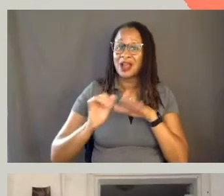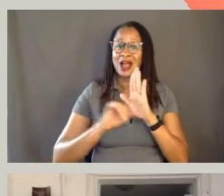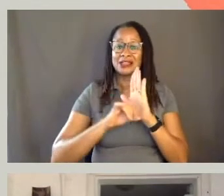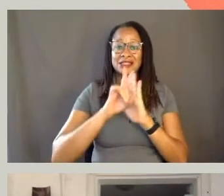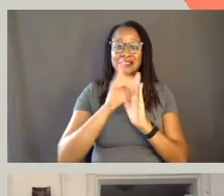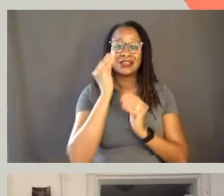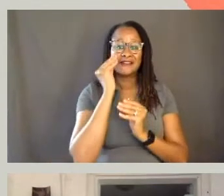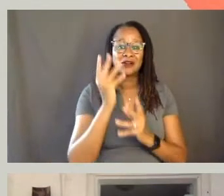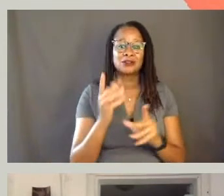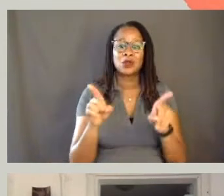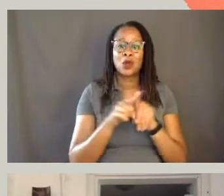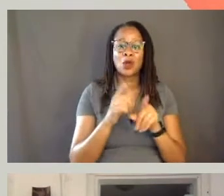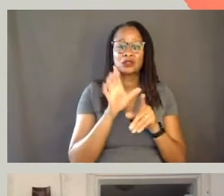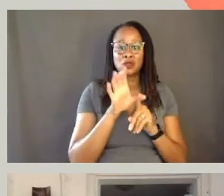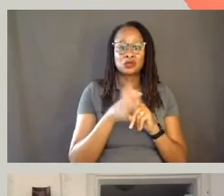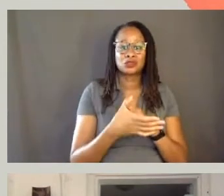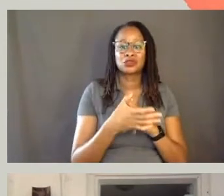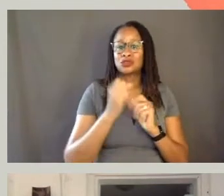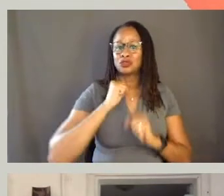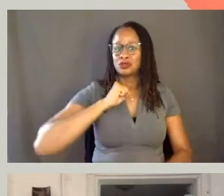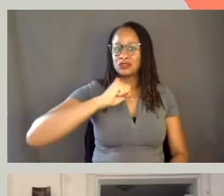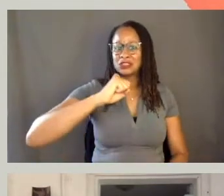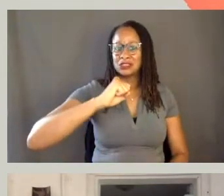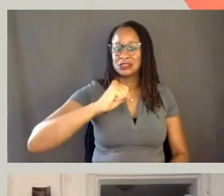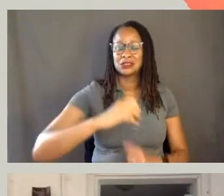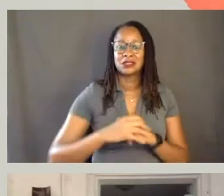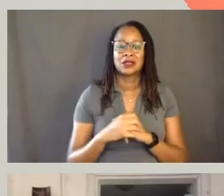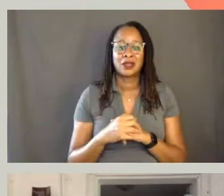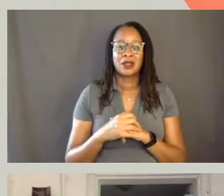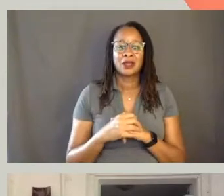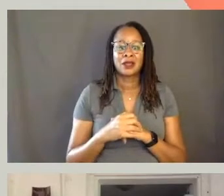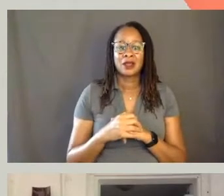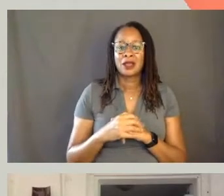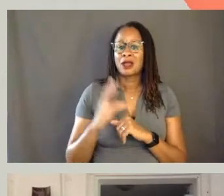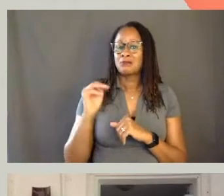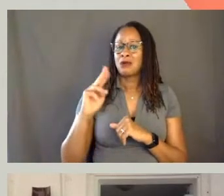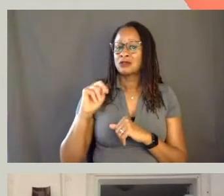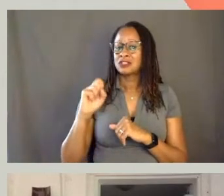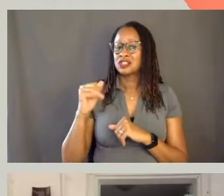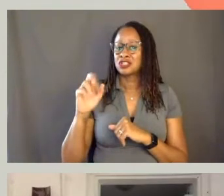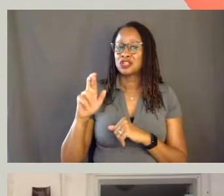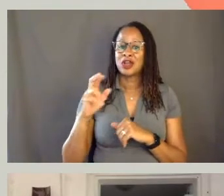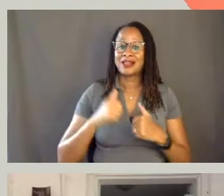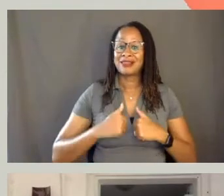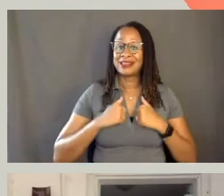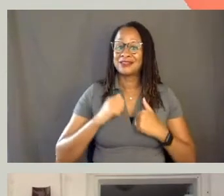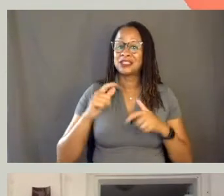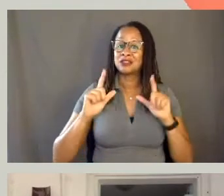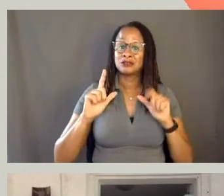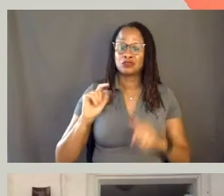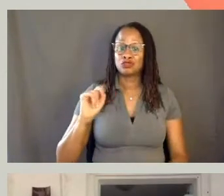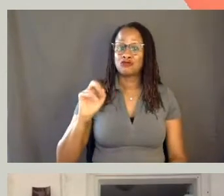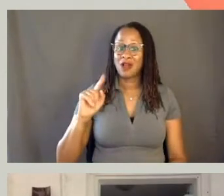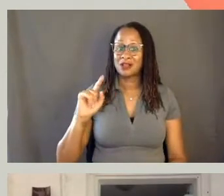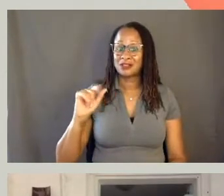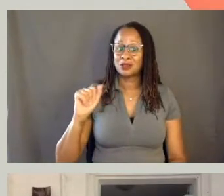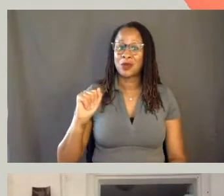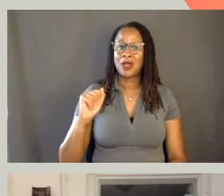as well as cultural resistance Mondesir lives in Toronto and teaches at OCAD university.